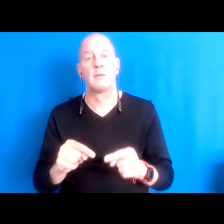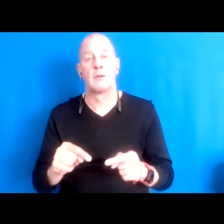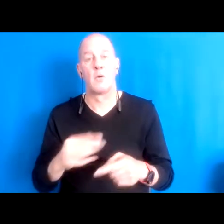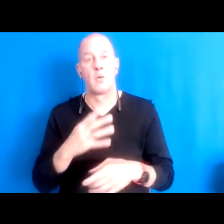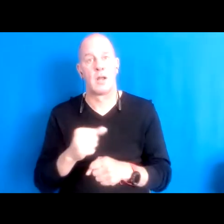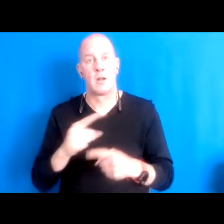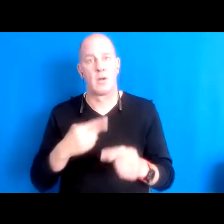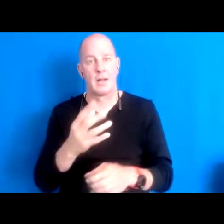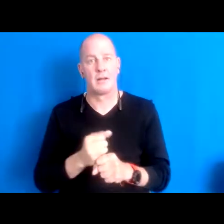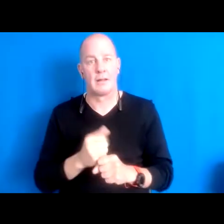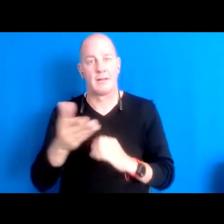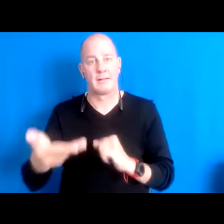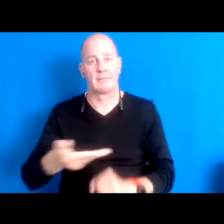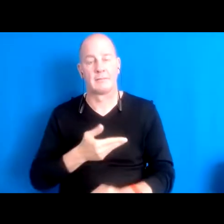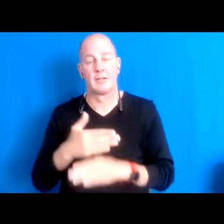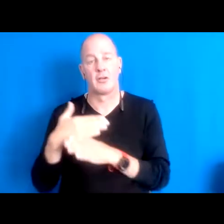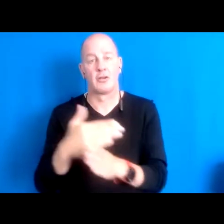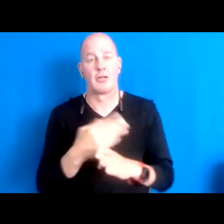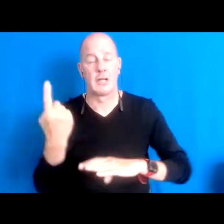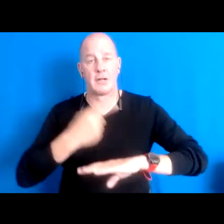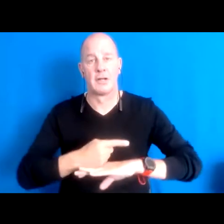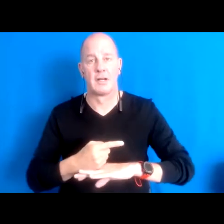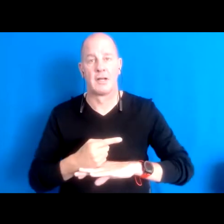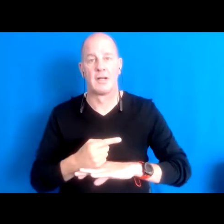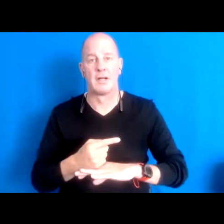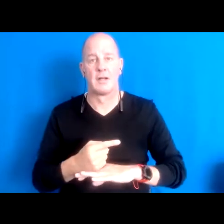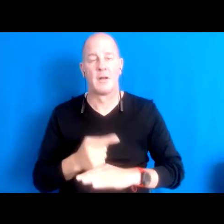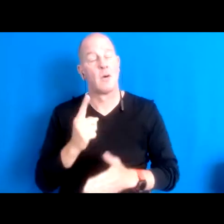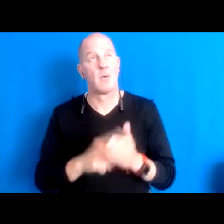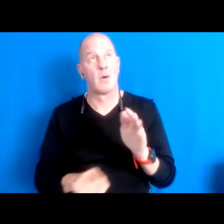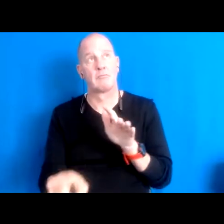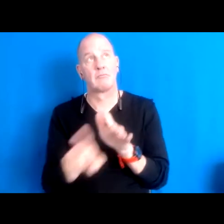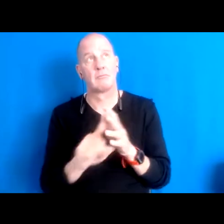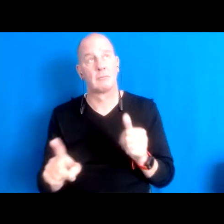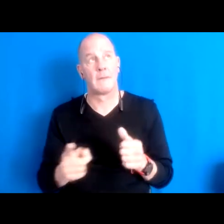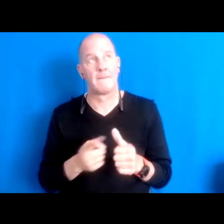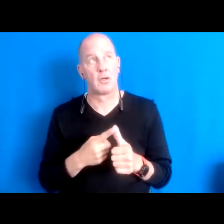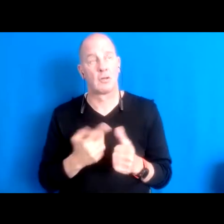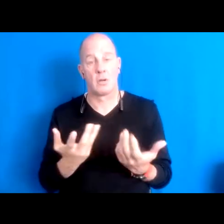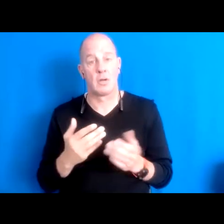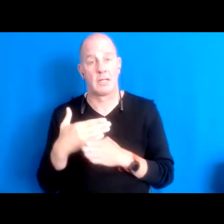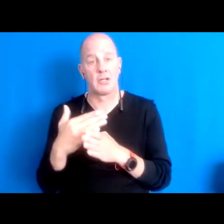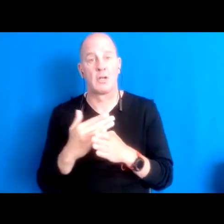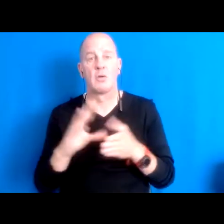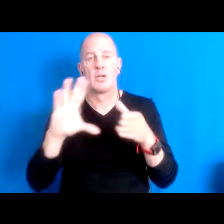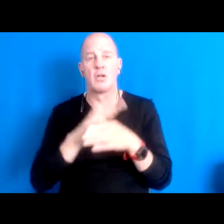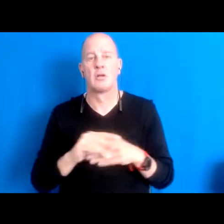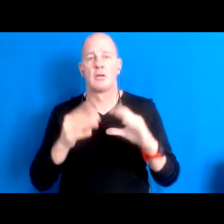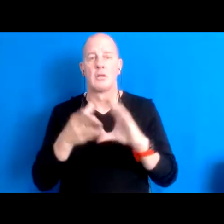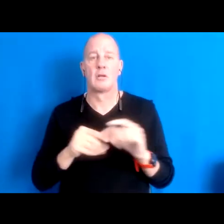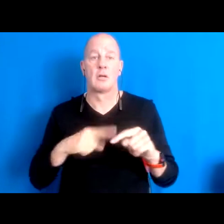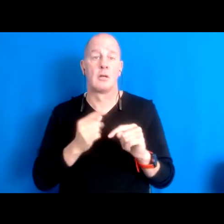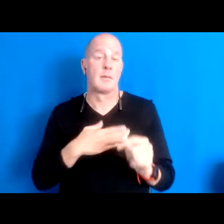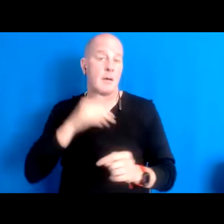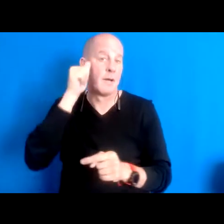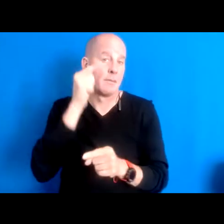I'm just wanted to what came first, to me to share was just a story about my brother,